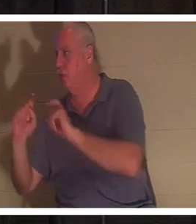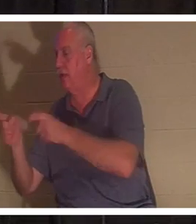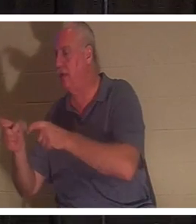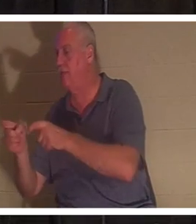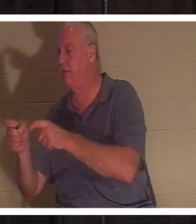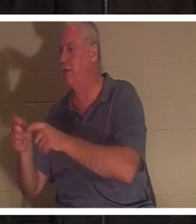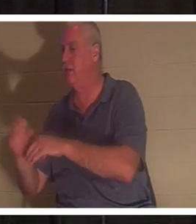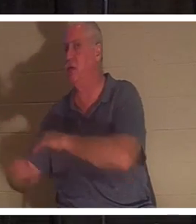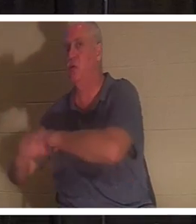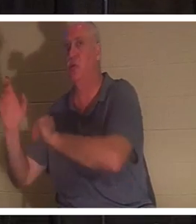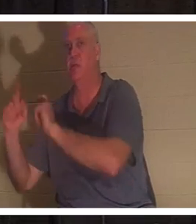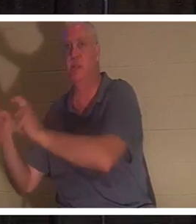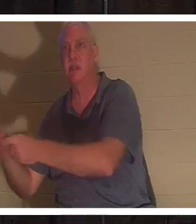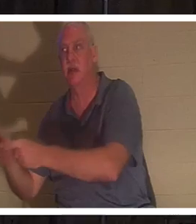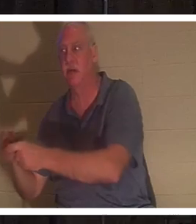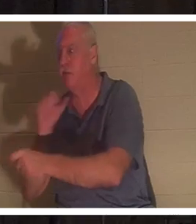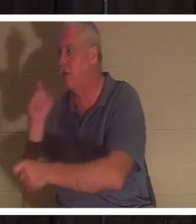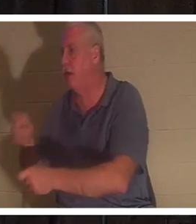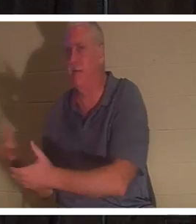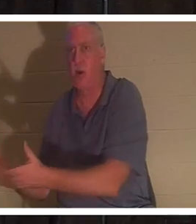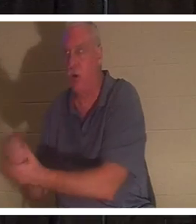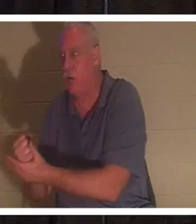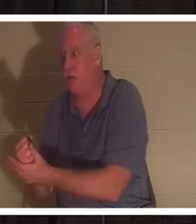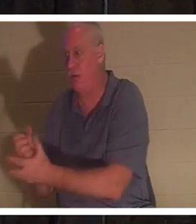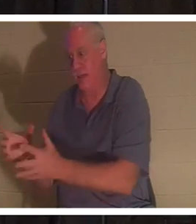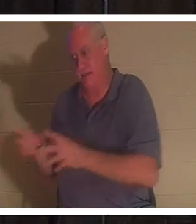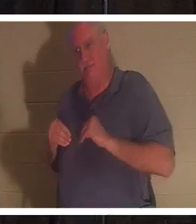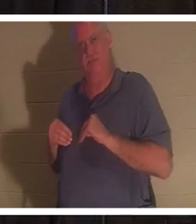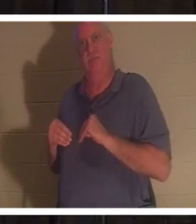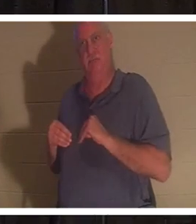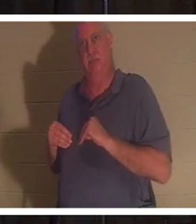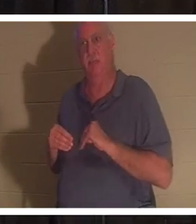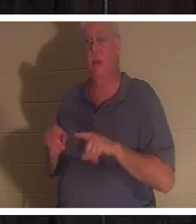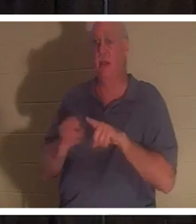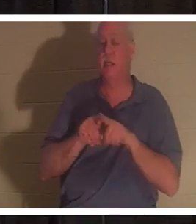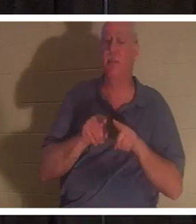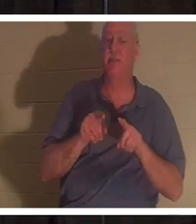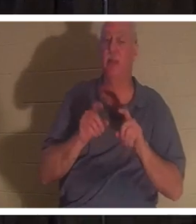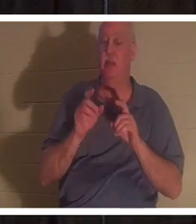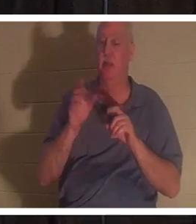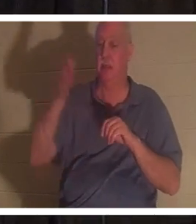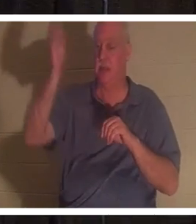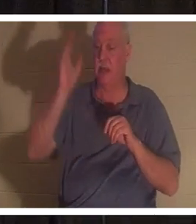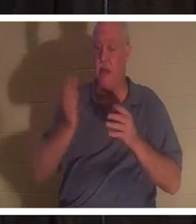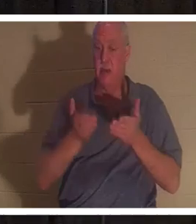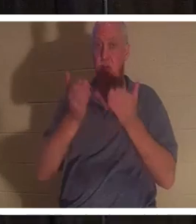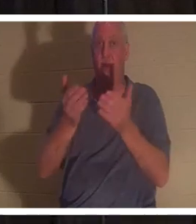have to do anything to earn it. They just receive it. God has offered us, every one of us this